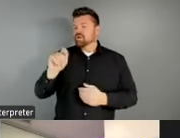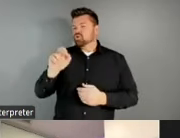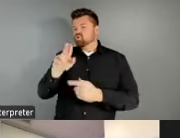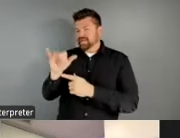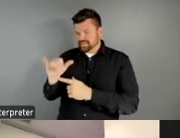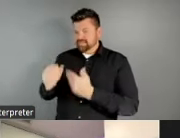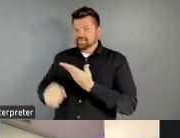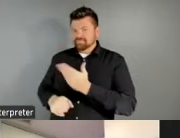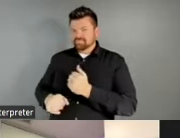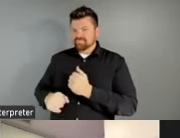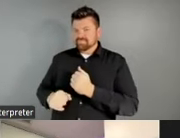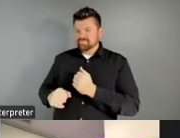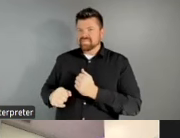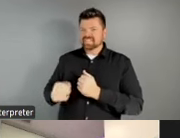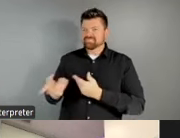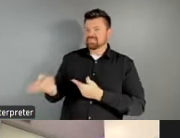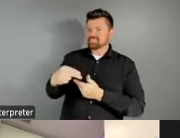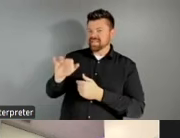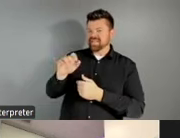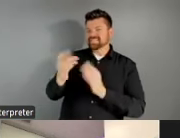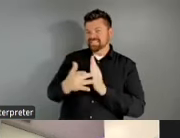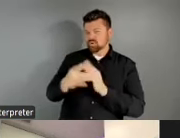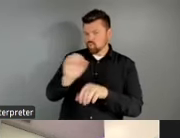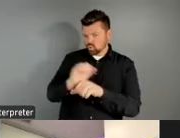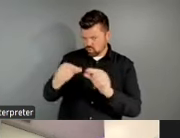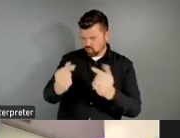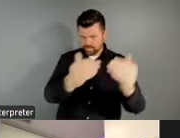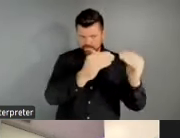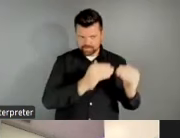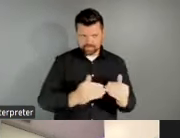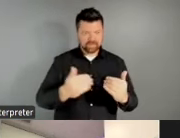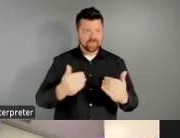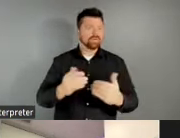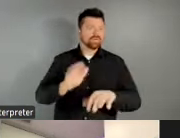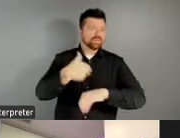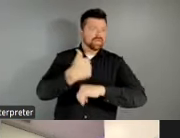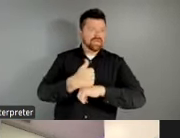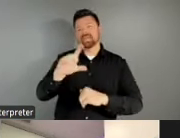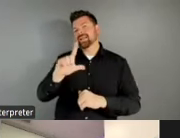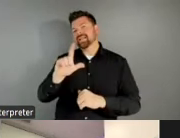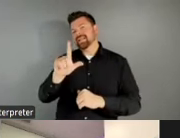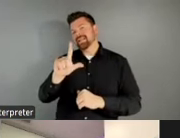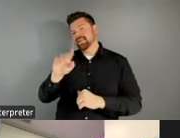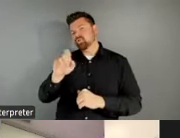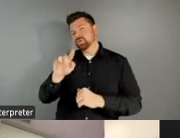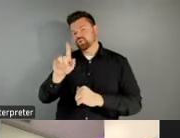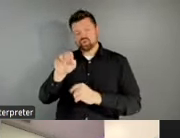on that technical working group. We have conducted a literature review, created a mapping analysis,